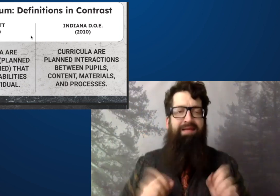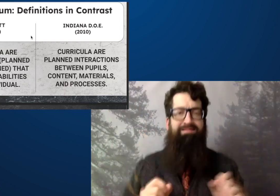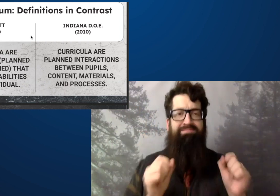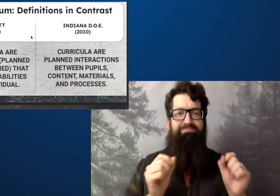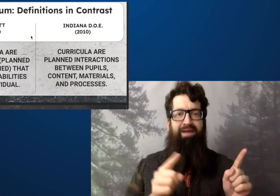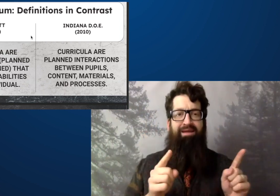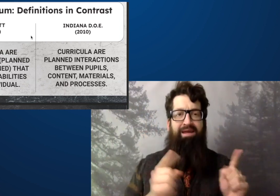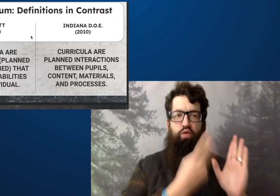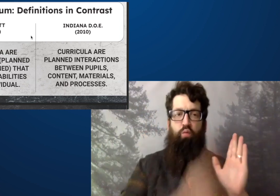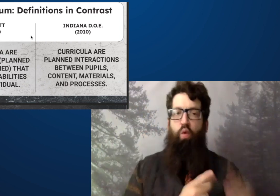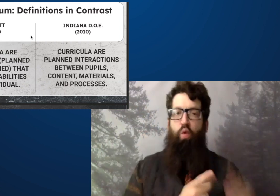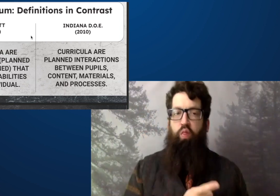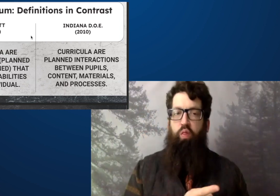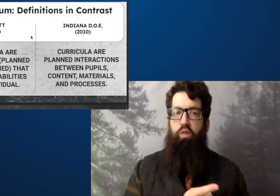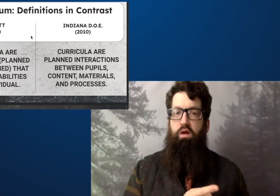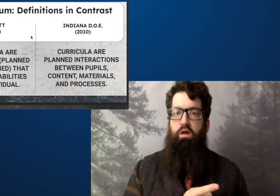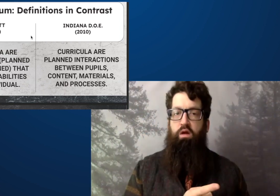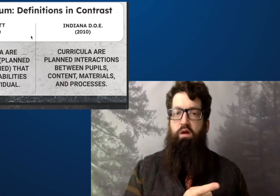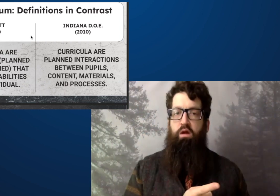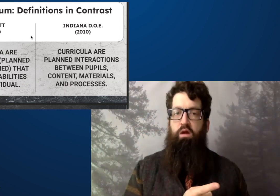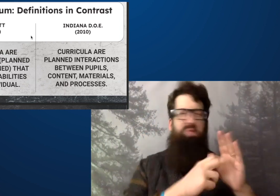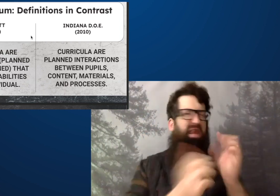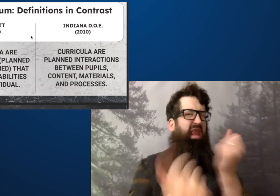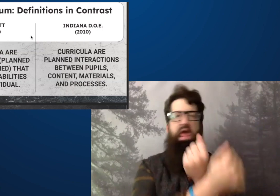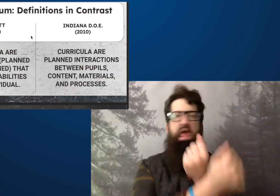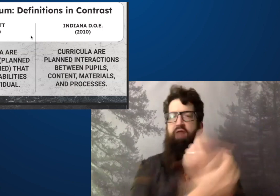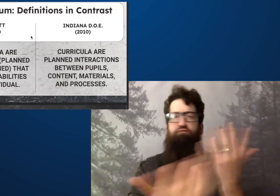Bob mentioned planned or spontaneous